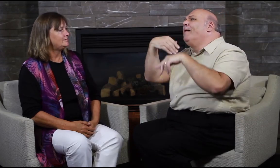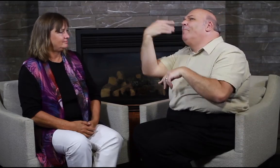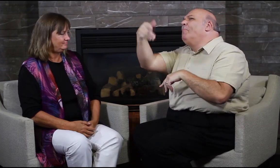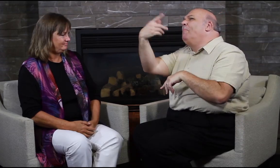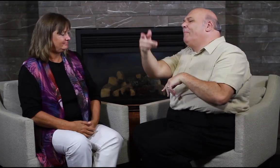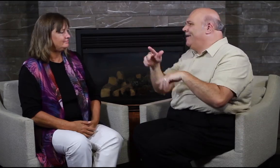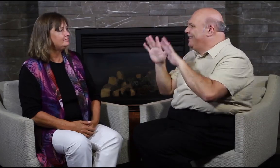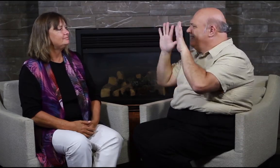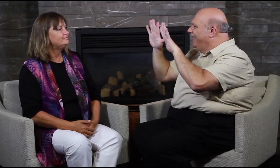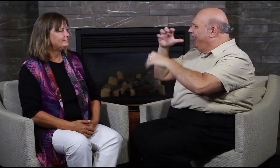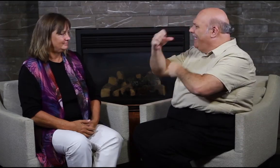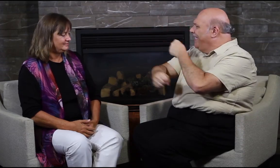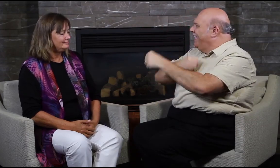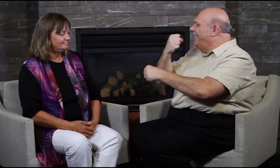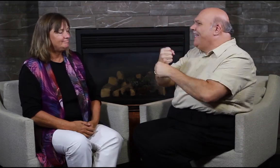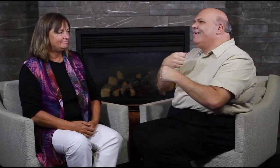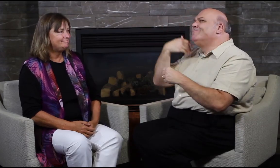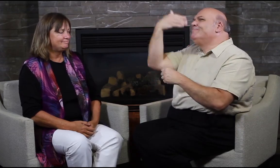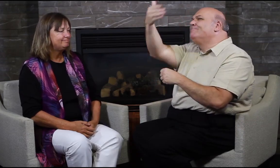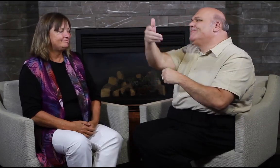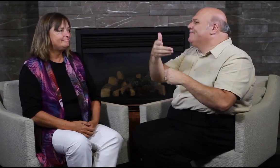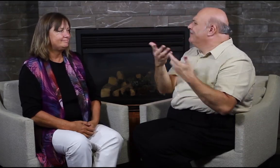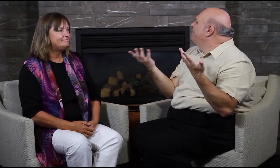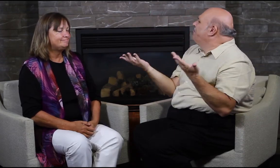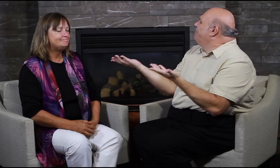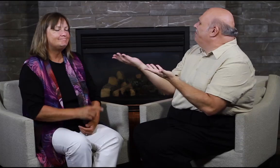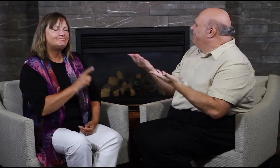Where do you see yourself in 10 years?